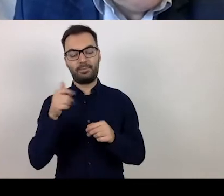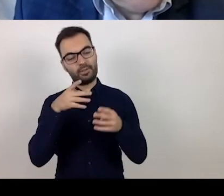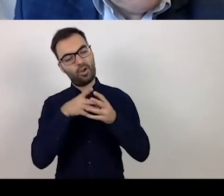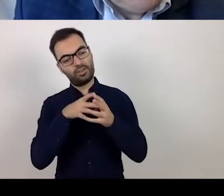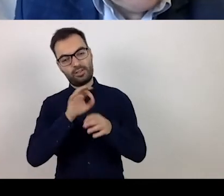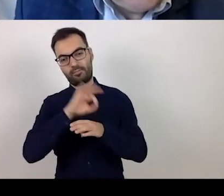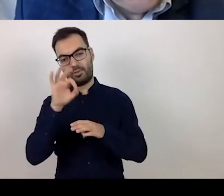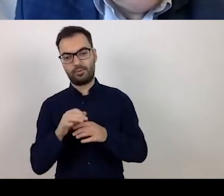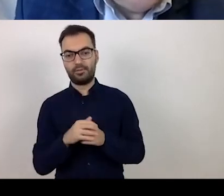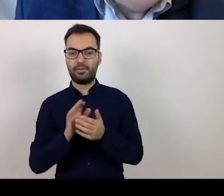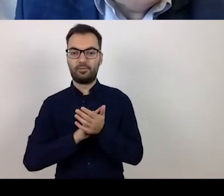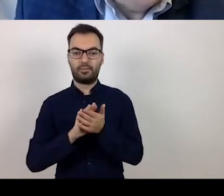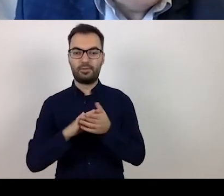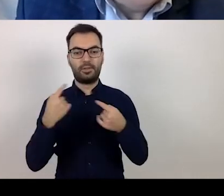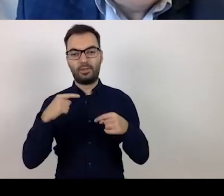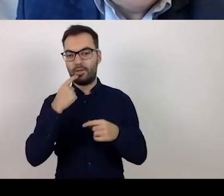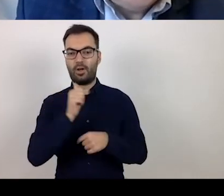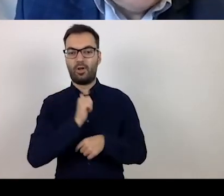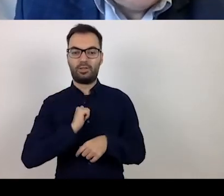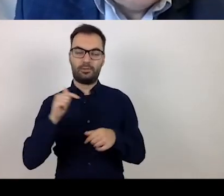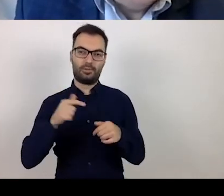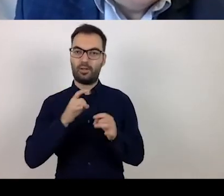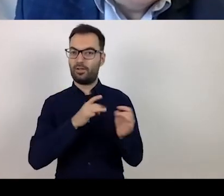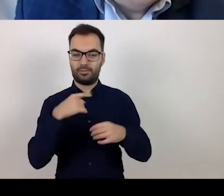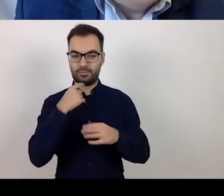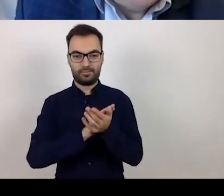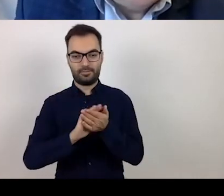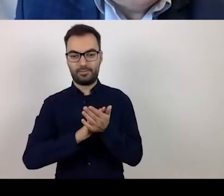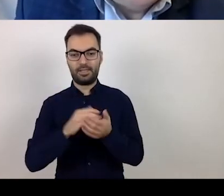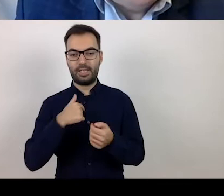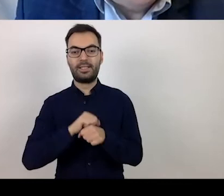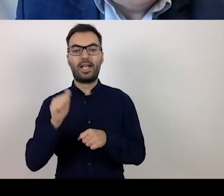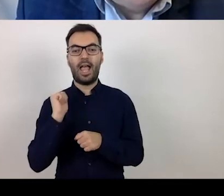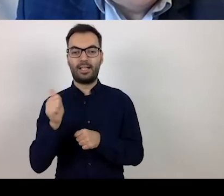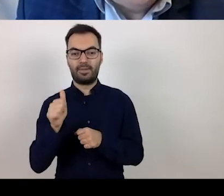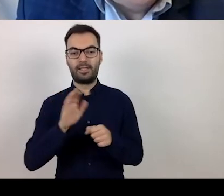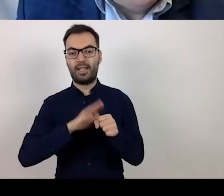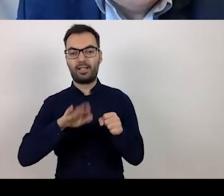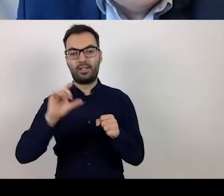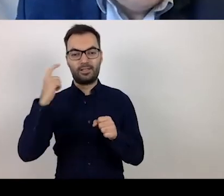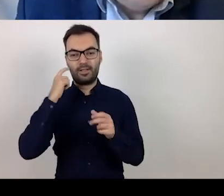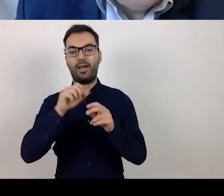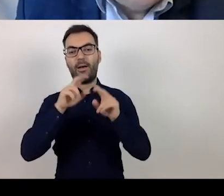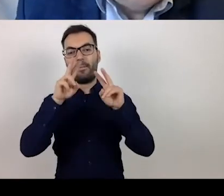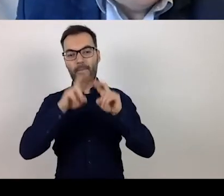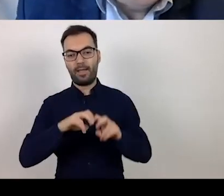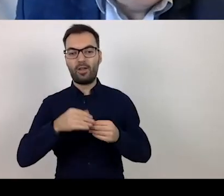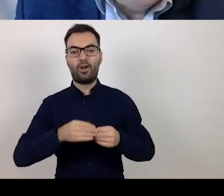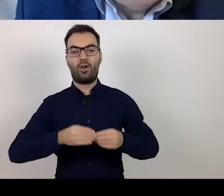I'm sorry, I should have said something about myself earlier. I am an expert at the National Centre for Research and Development